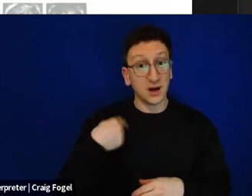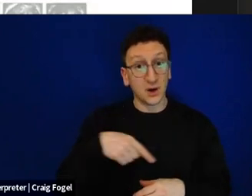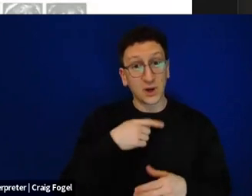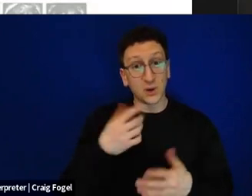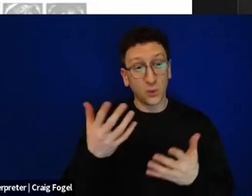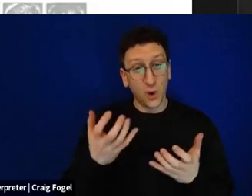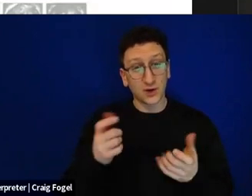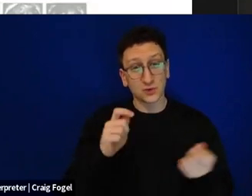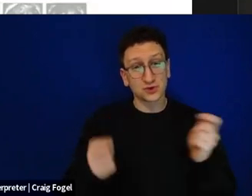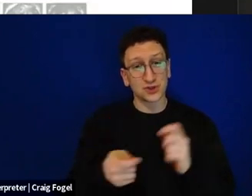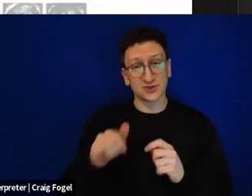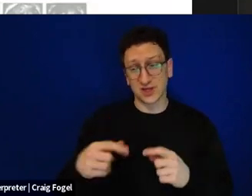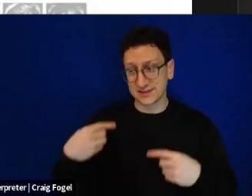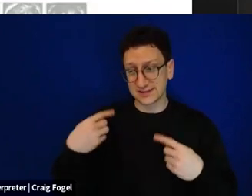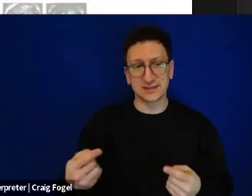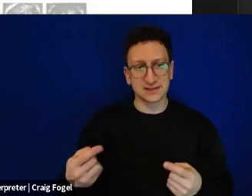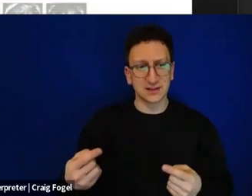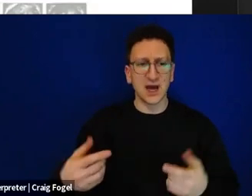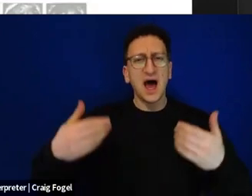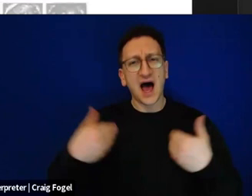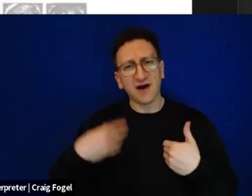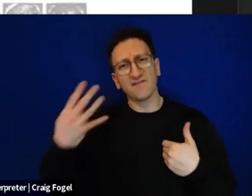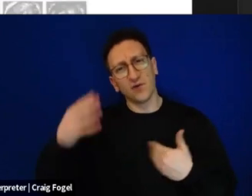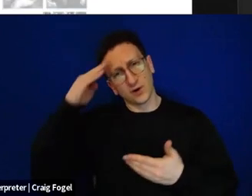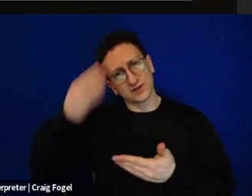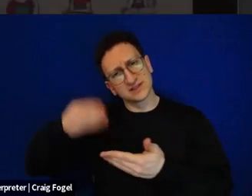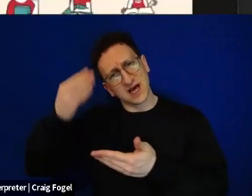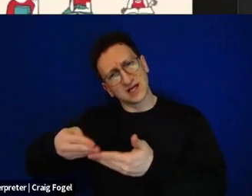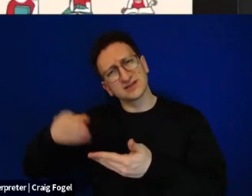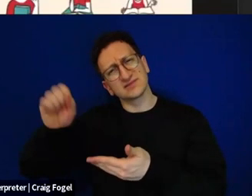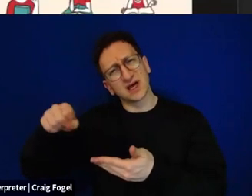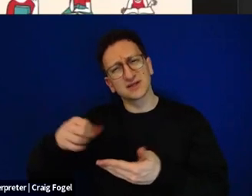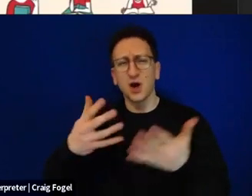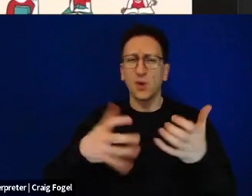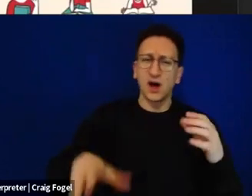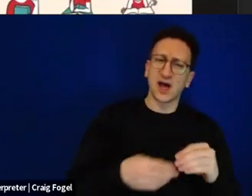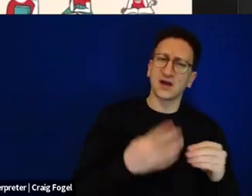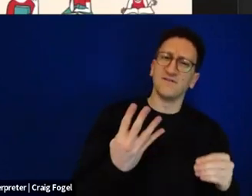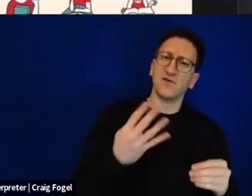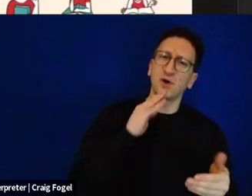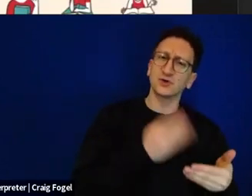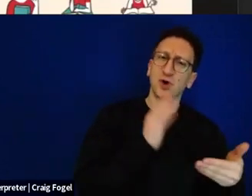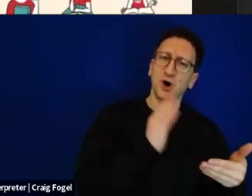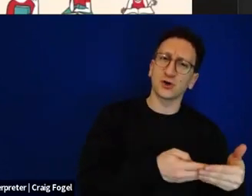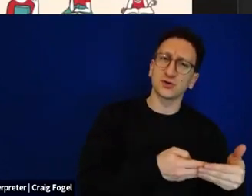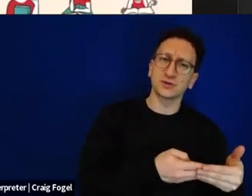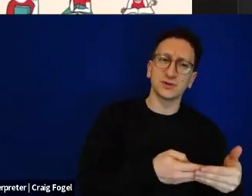add is the four daughters alongside the four sons. And we created a, we asked for a few different texts from different writers.